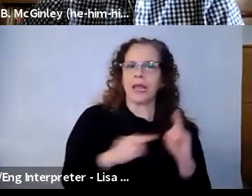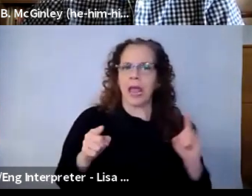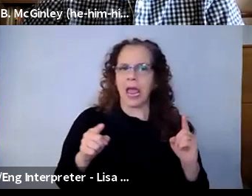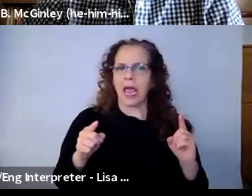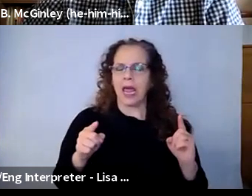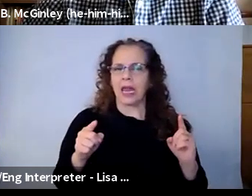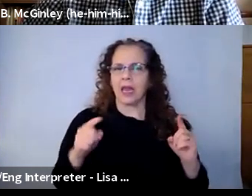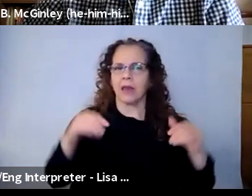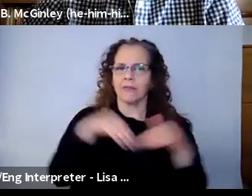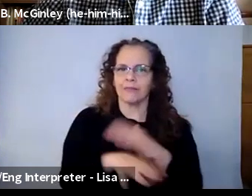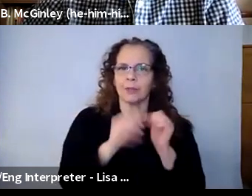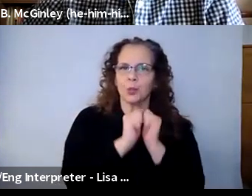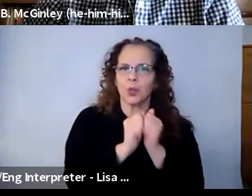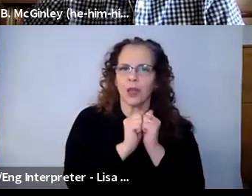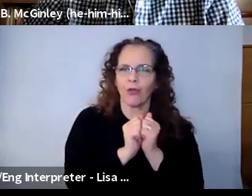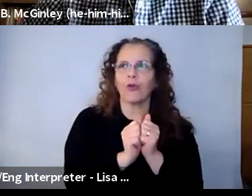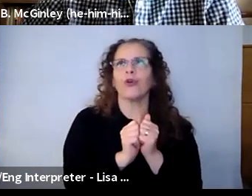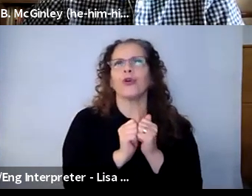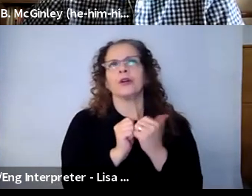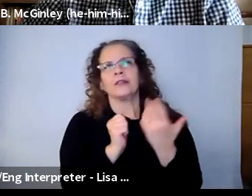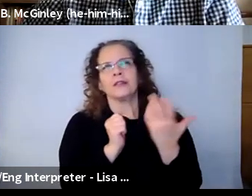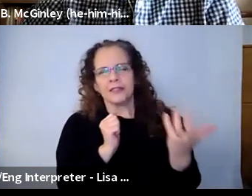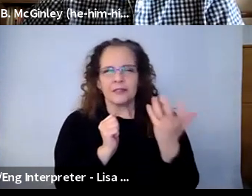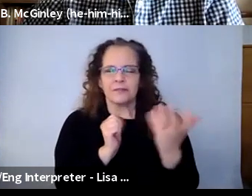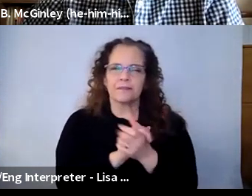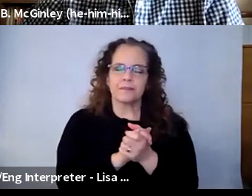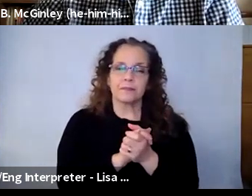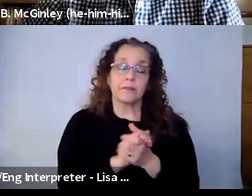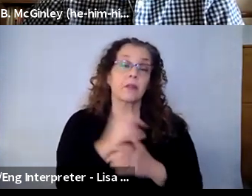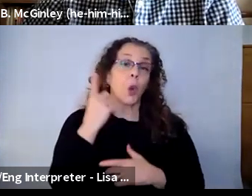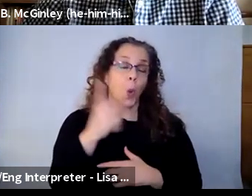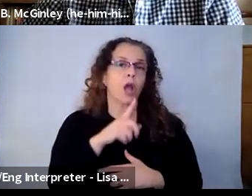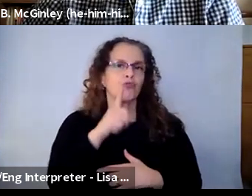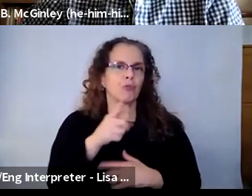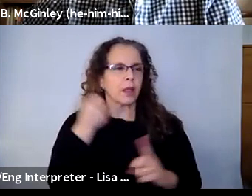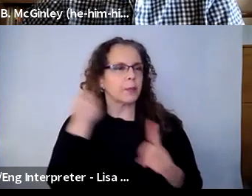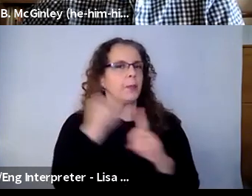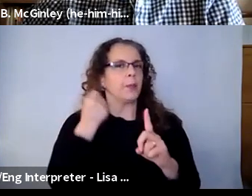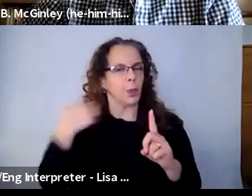out. I would say that one kind of game changer has been trying